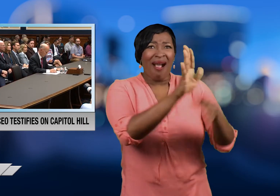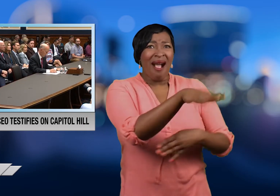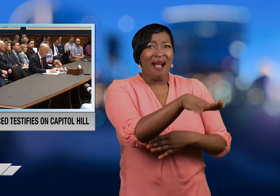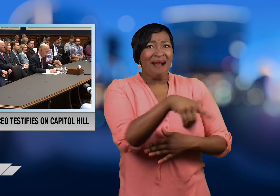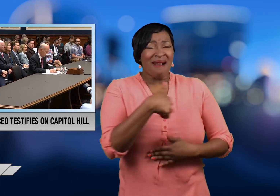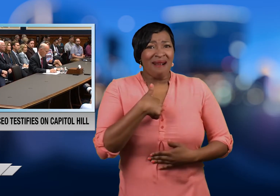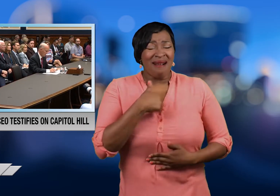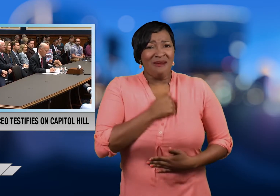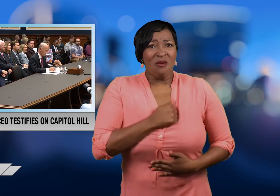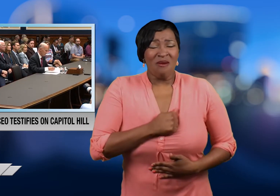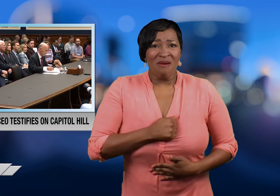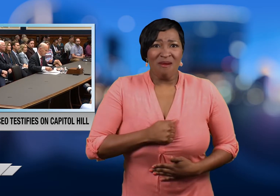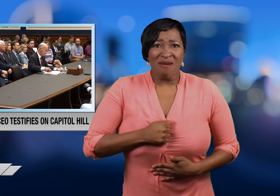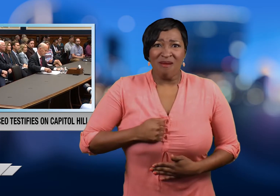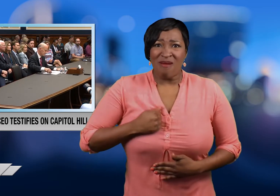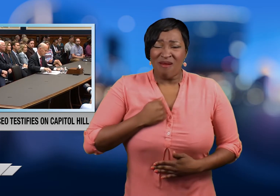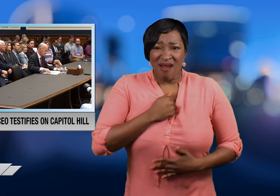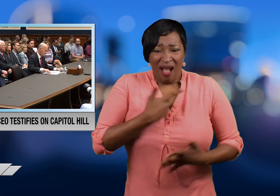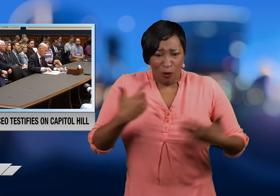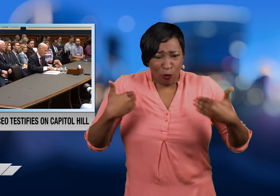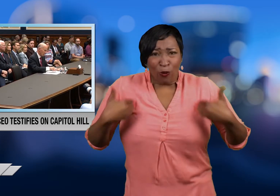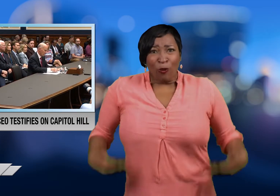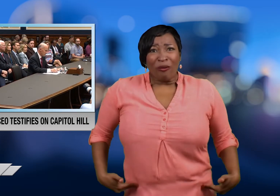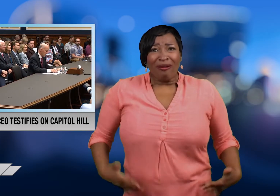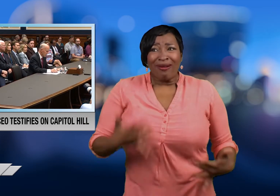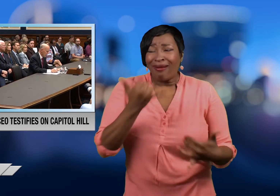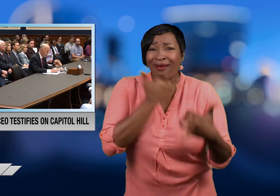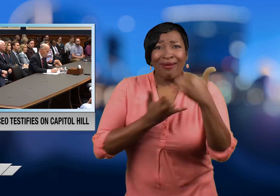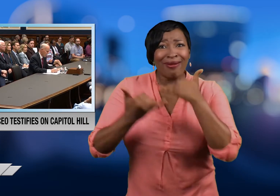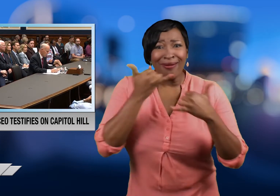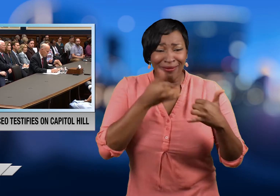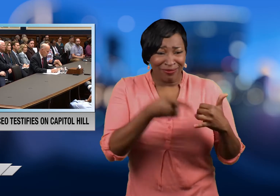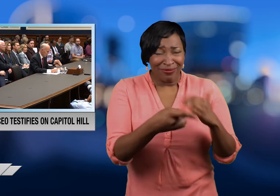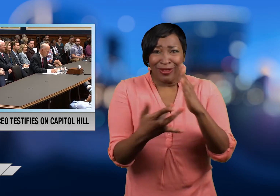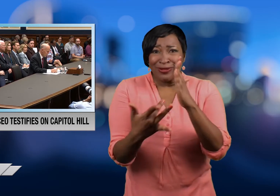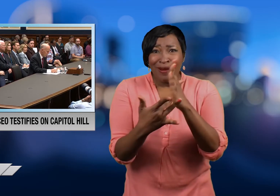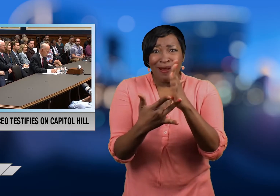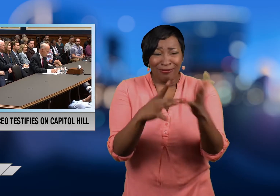breach. He said human error and technology failures